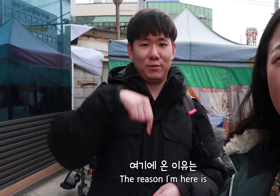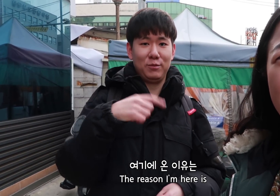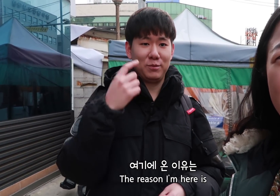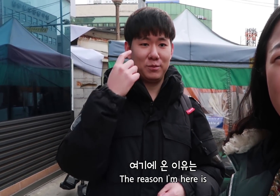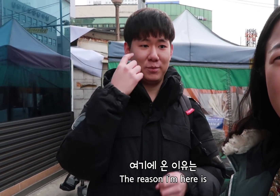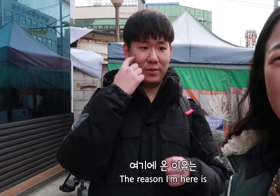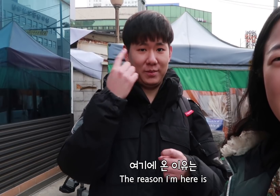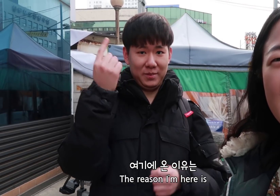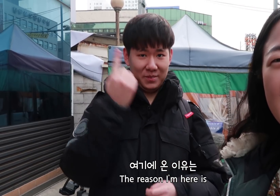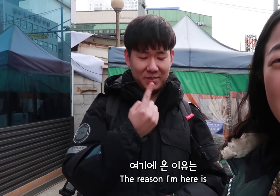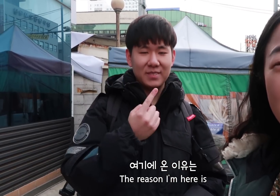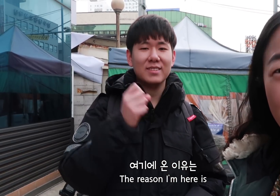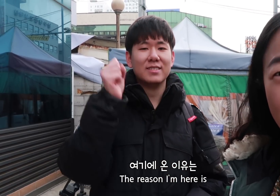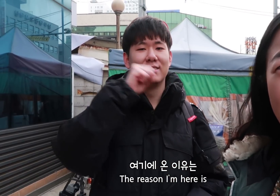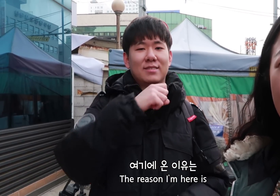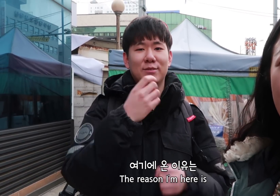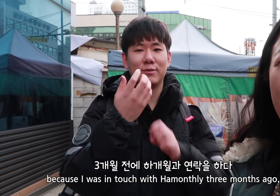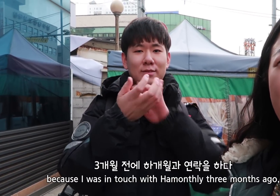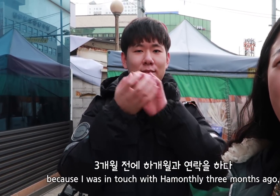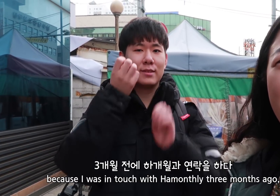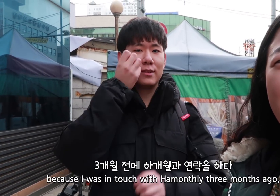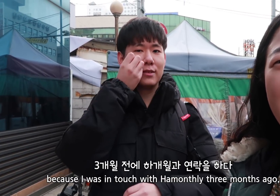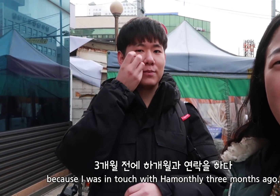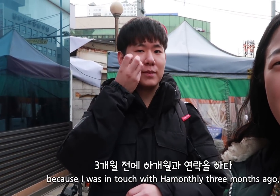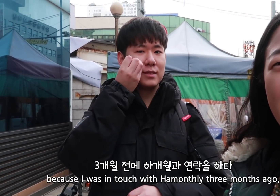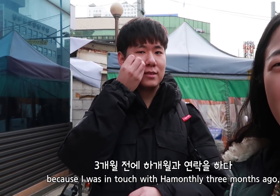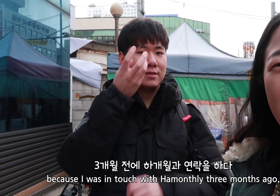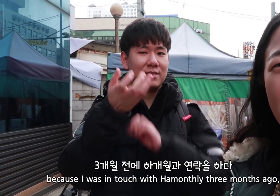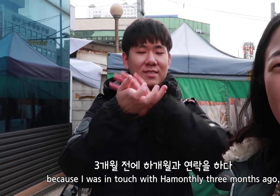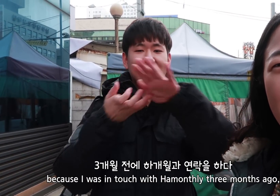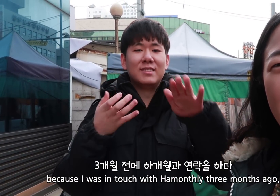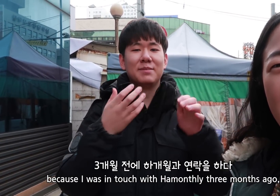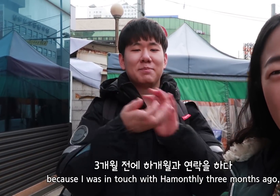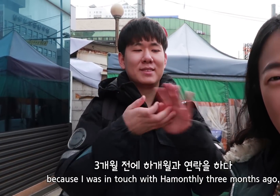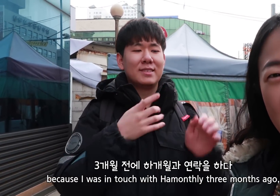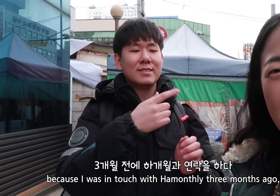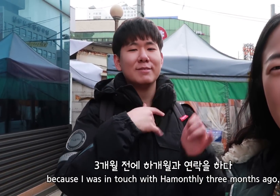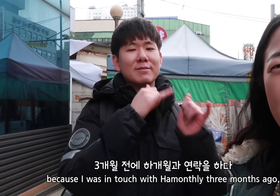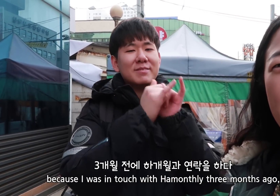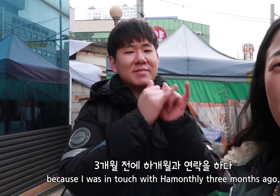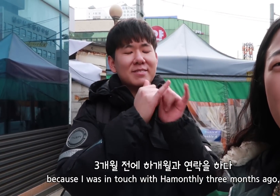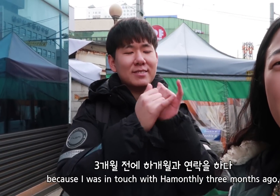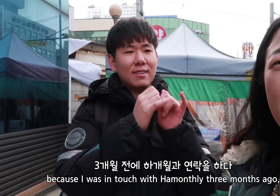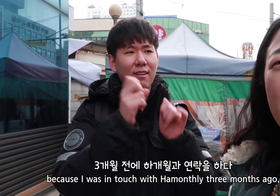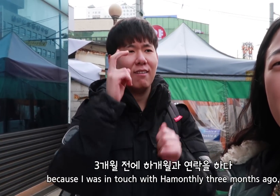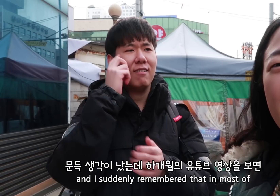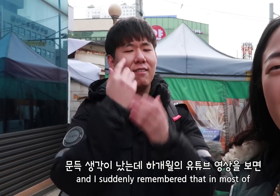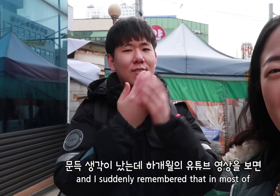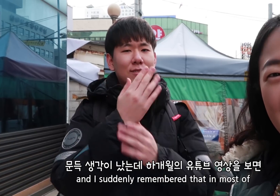The reason I’m here is because I was in touch with Hamonthly three months ago,